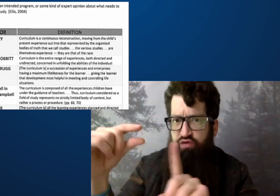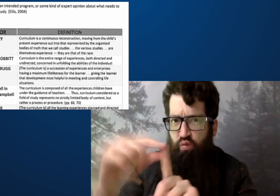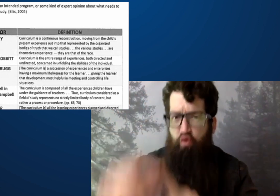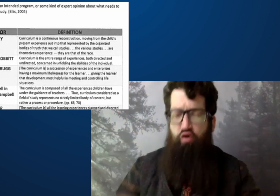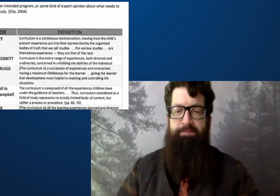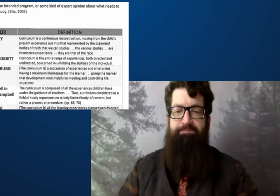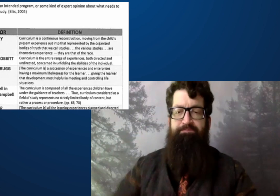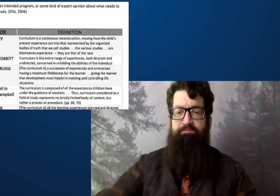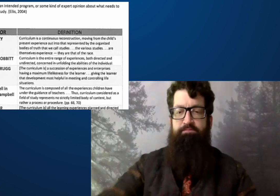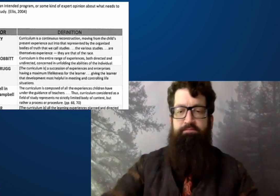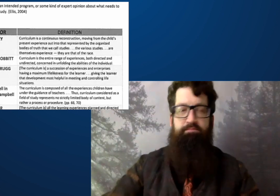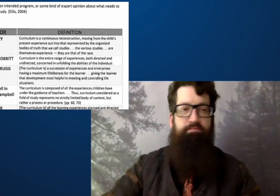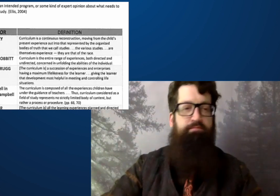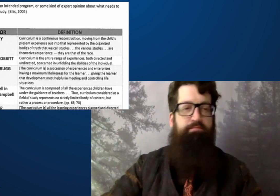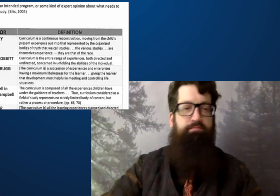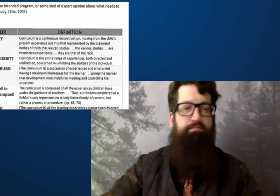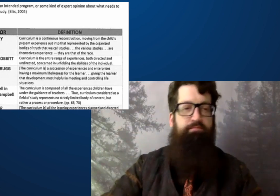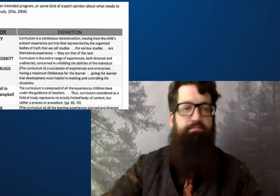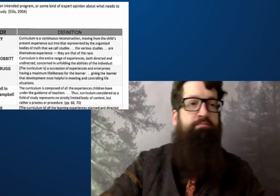Unfolding